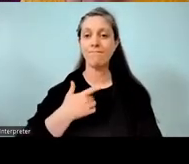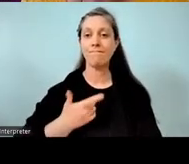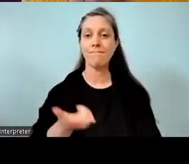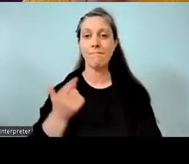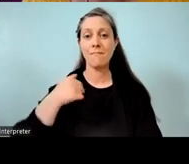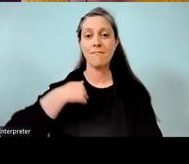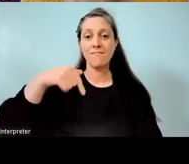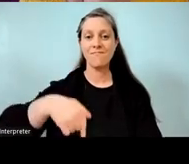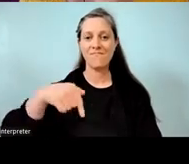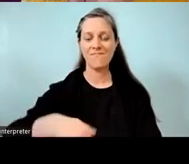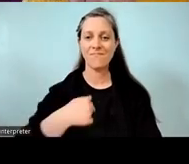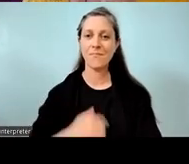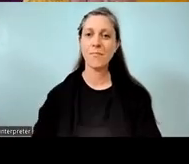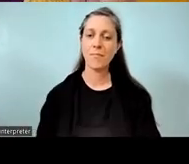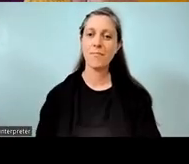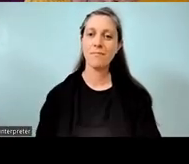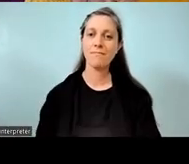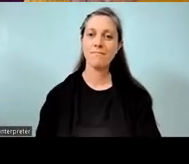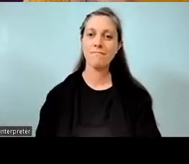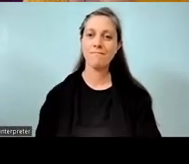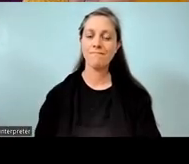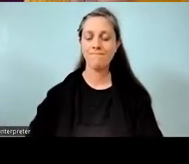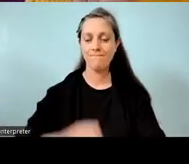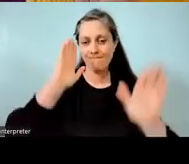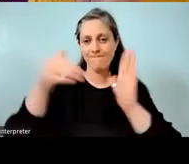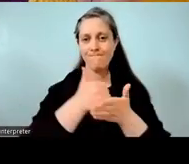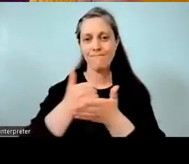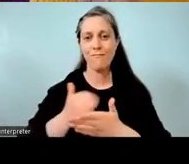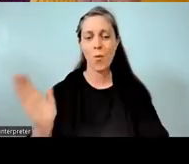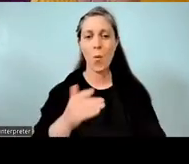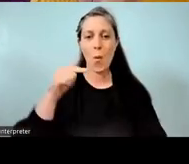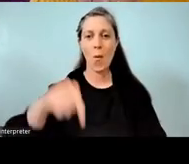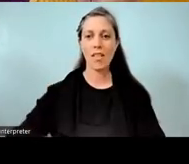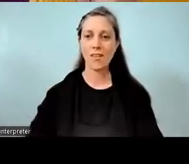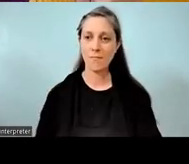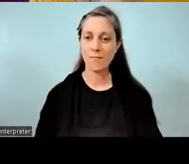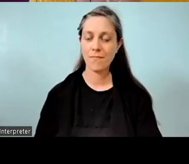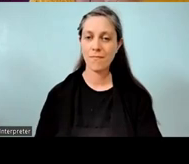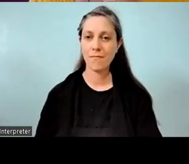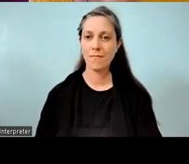e mihi ake ana ki a koutou. Nau mai kia piri Nau mai kia tata